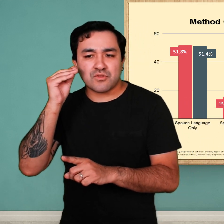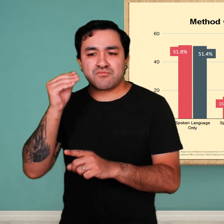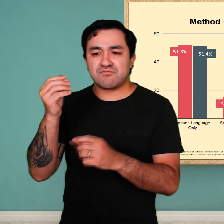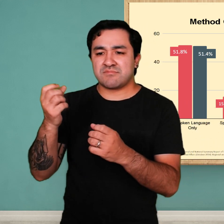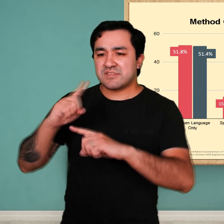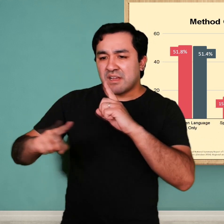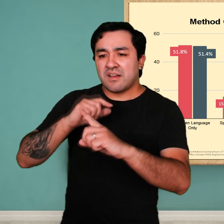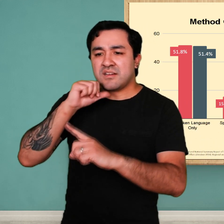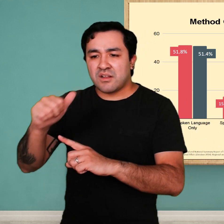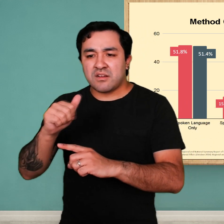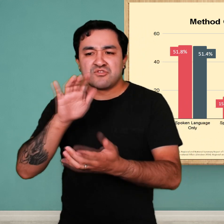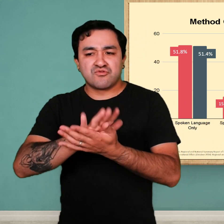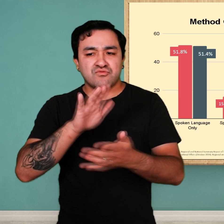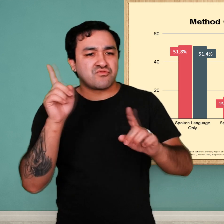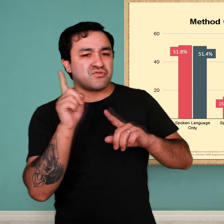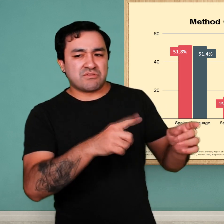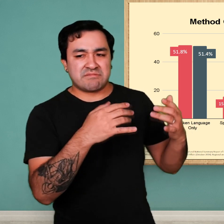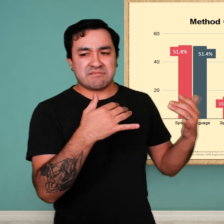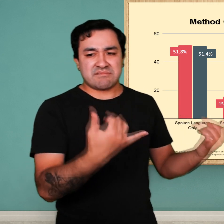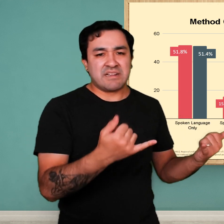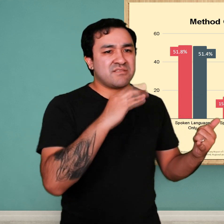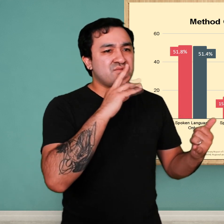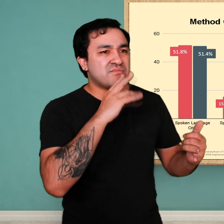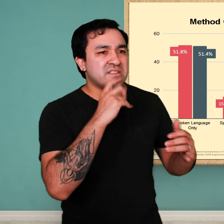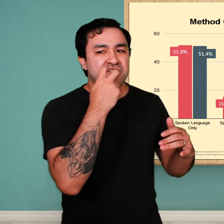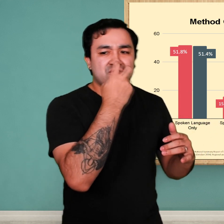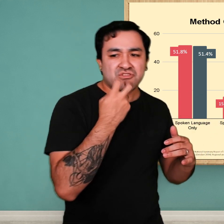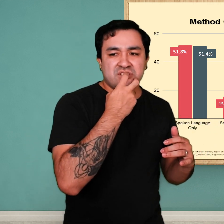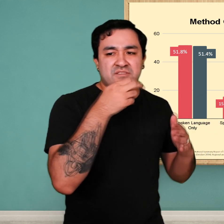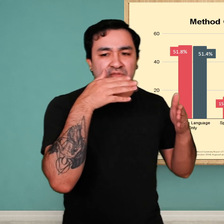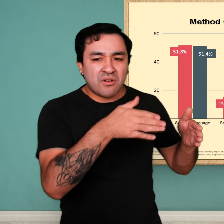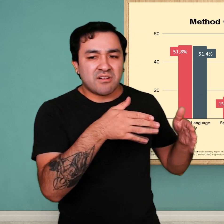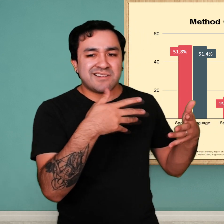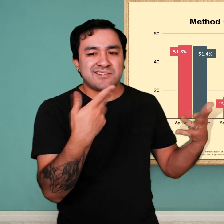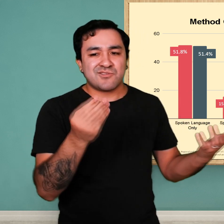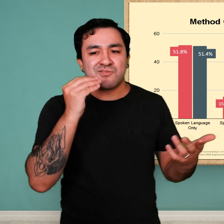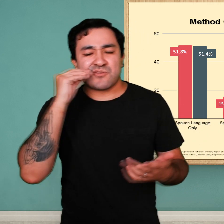they often come from homes that do not use sign language, and when they enter school,